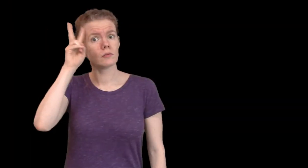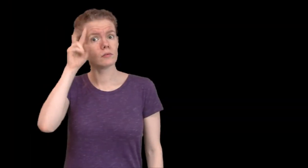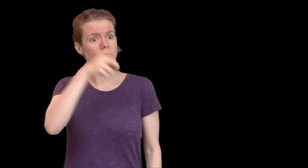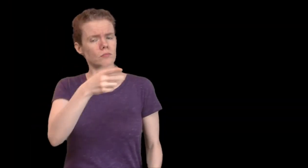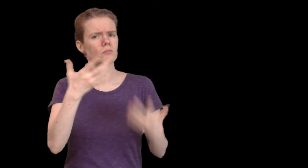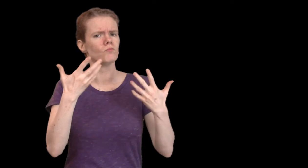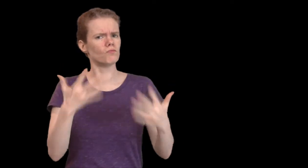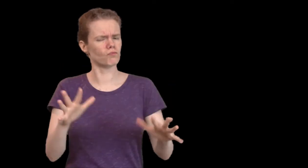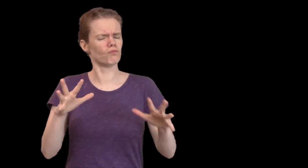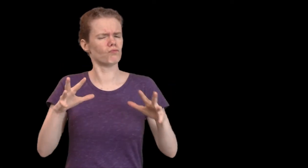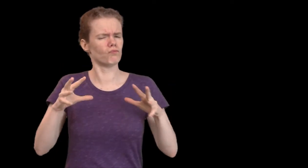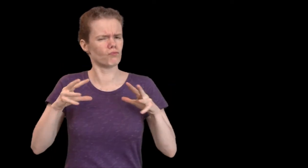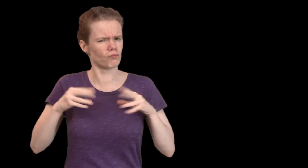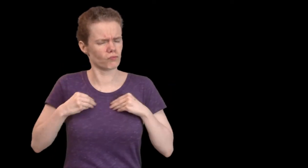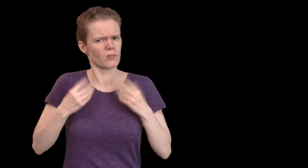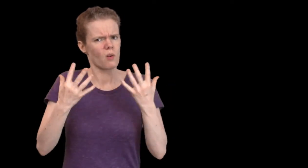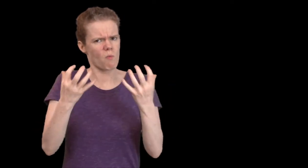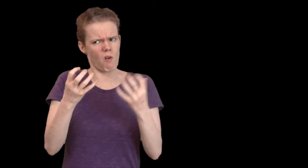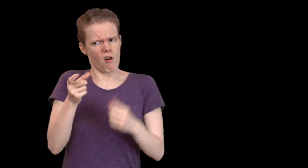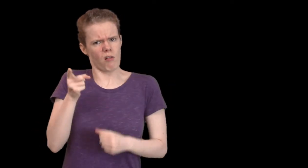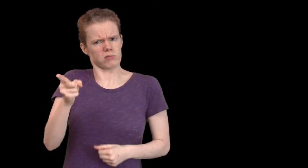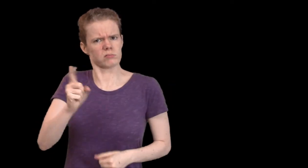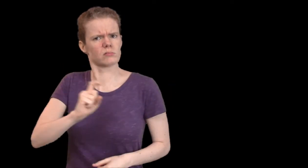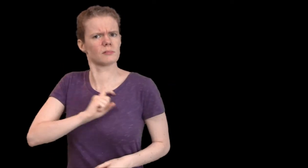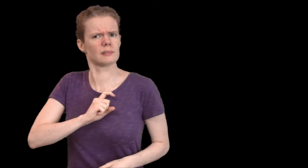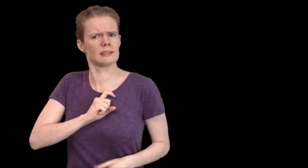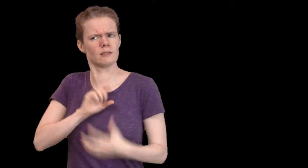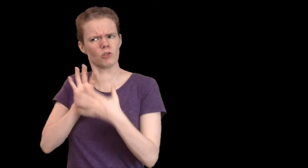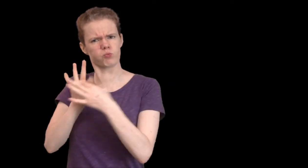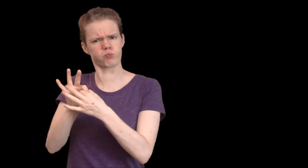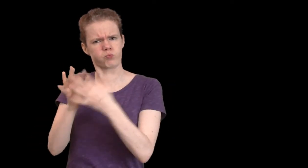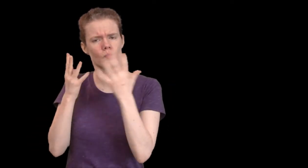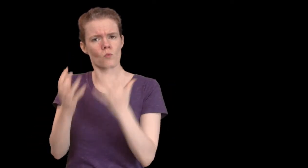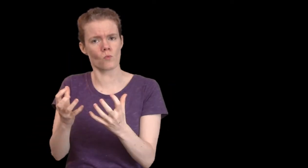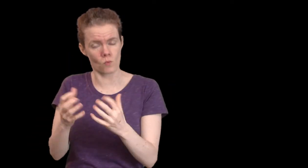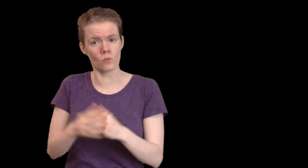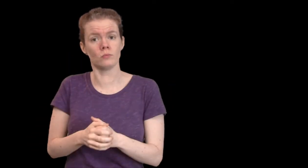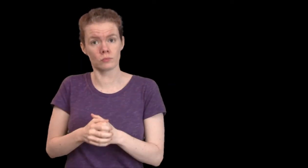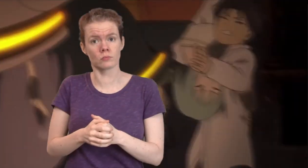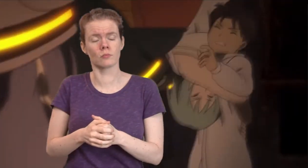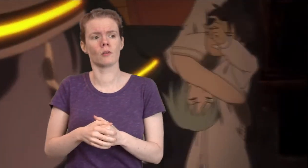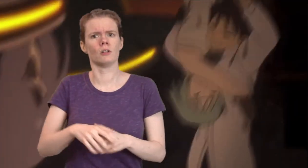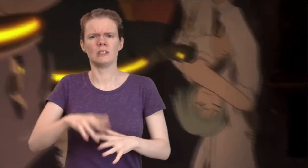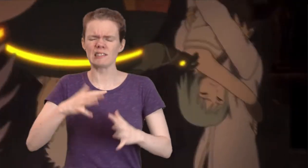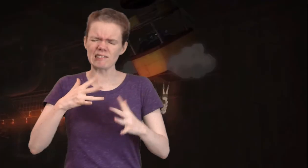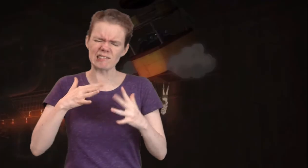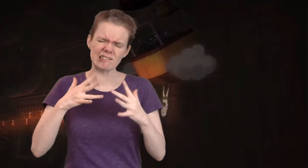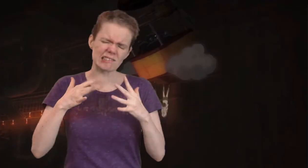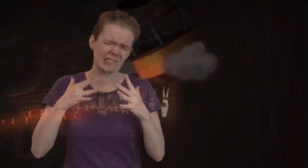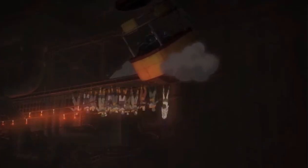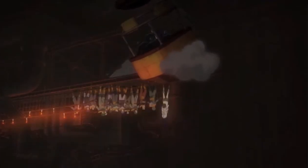Eiji accepts Patema's worldview, and wants a relationship with her. The two fight for their survival.